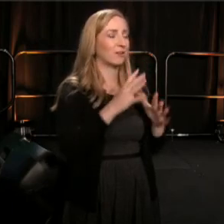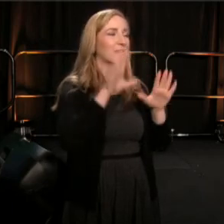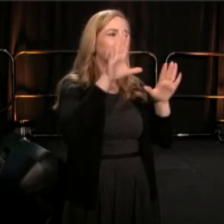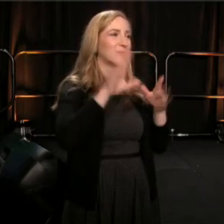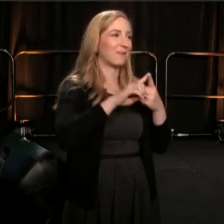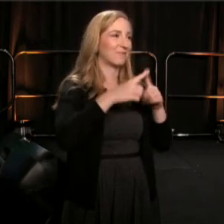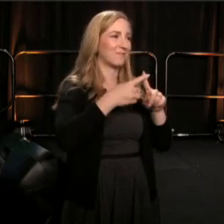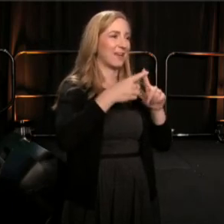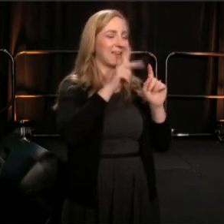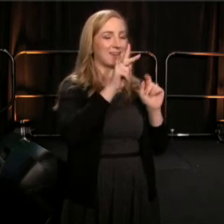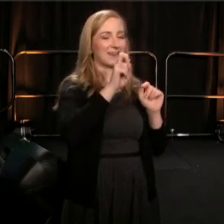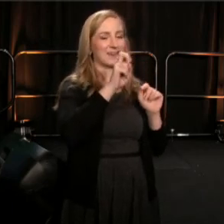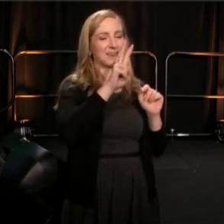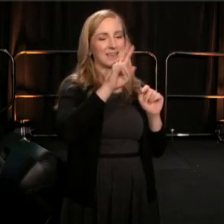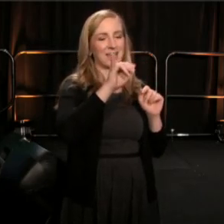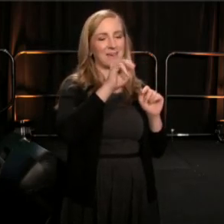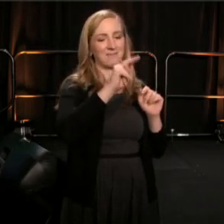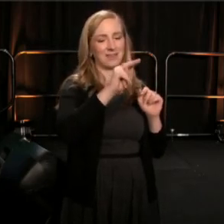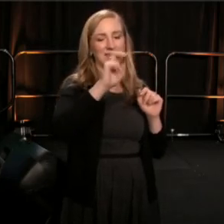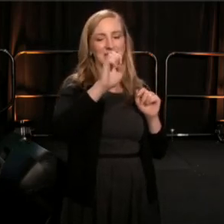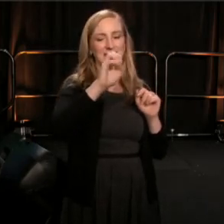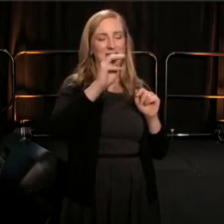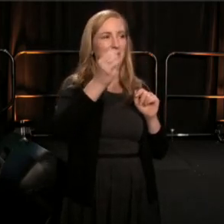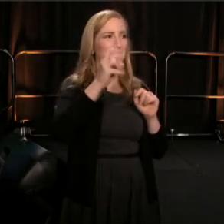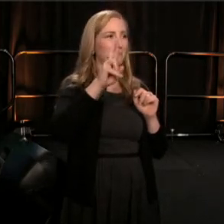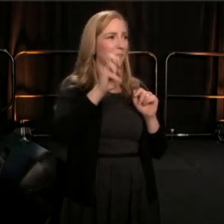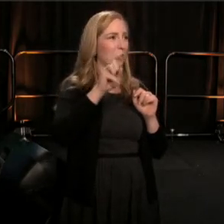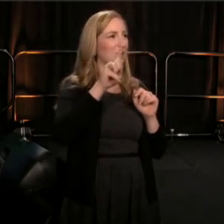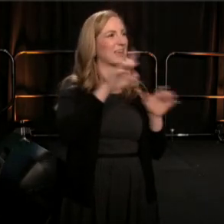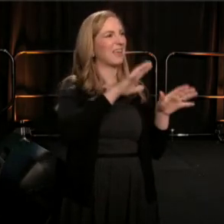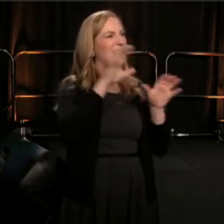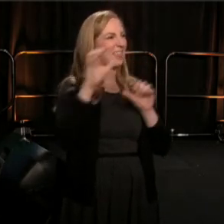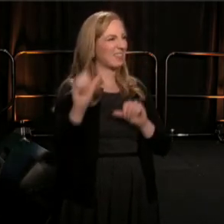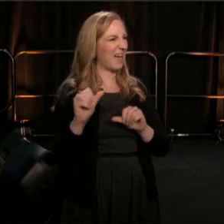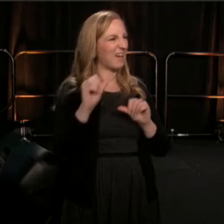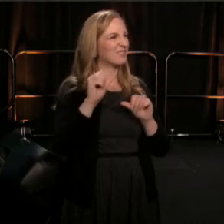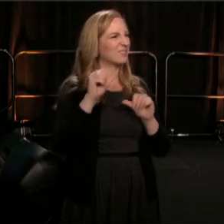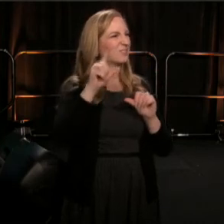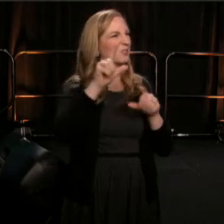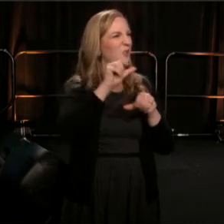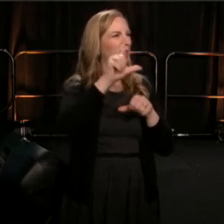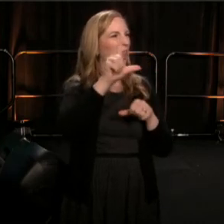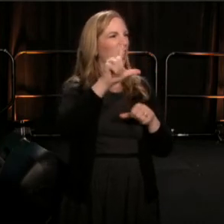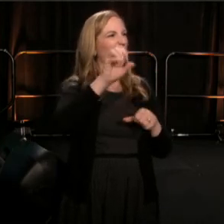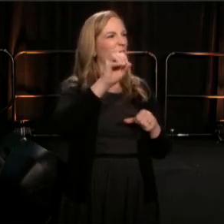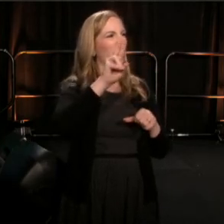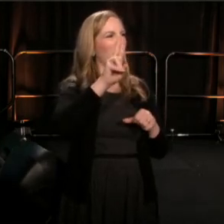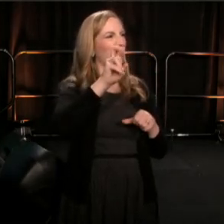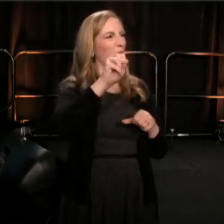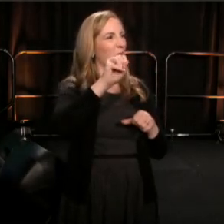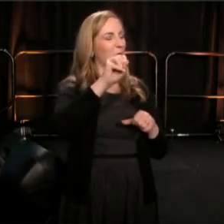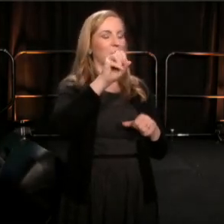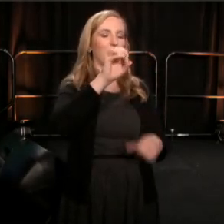Left TCG to join Actors theater of Louisville just a month or so ago, and he's going to make a very huge impact